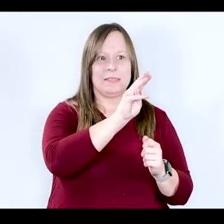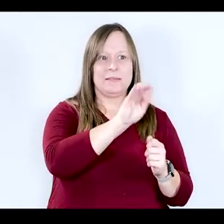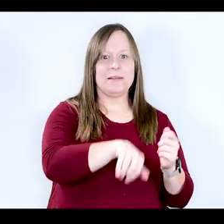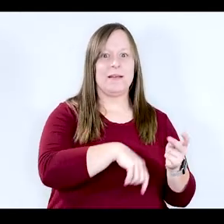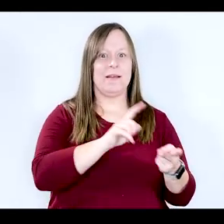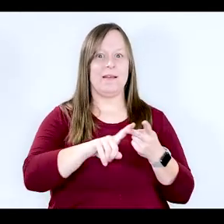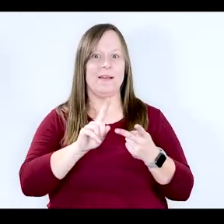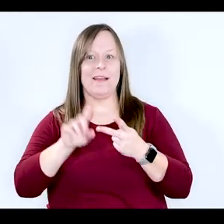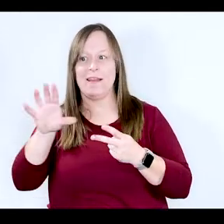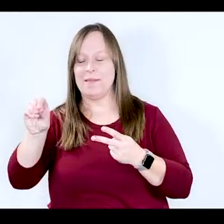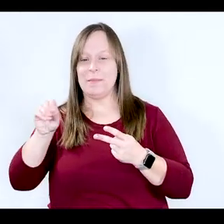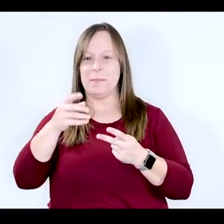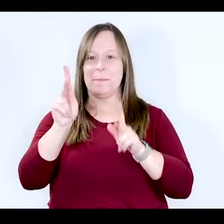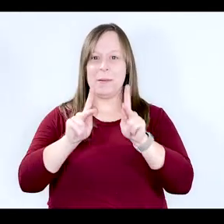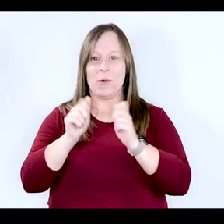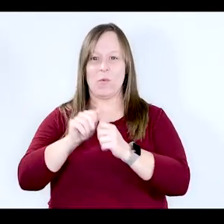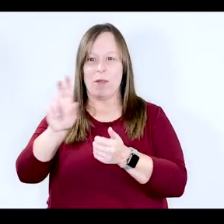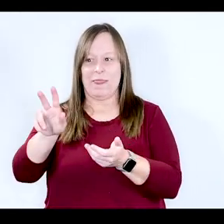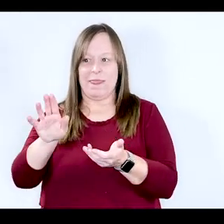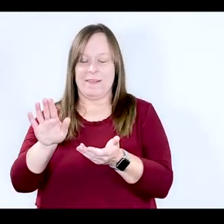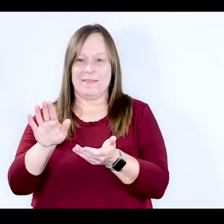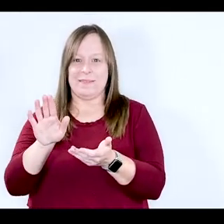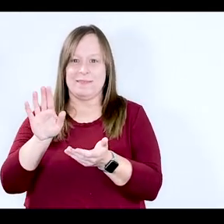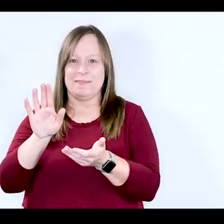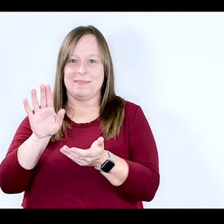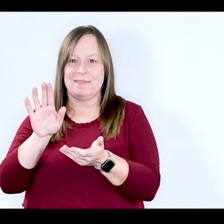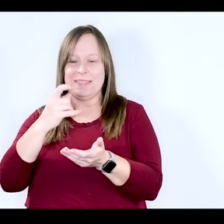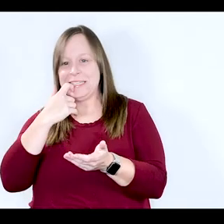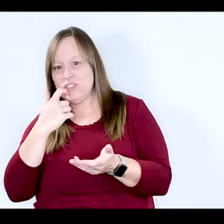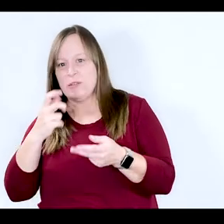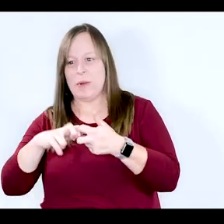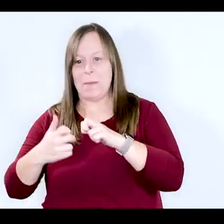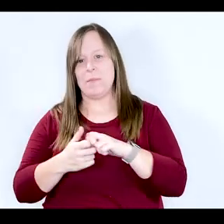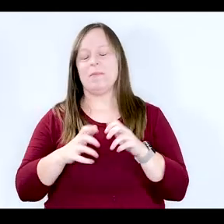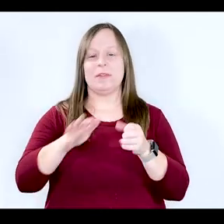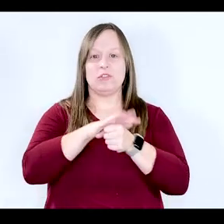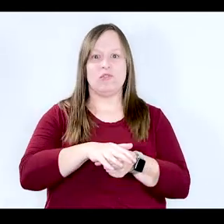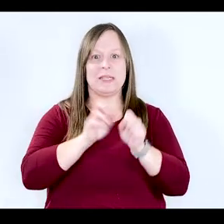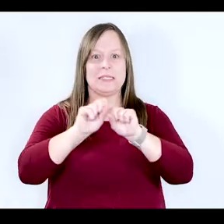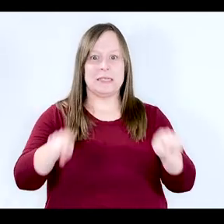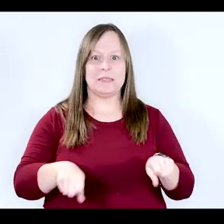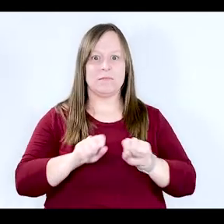activate that stress system independently. So there are so many